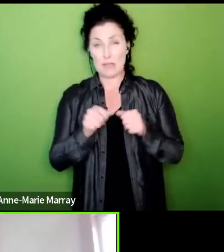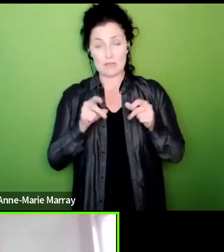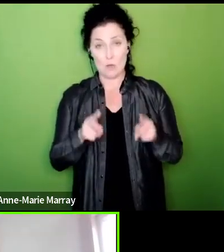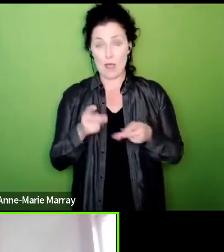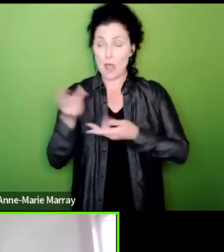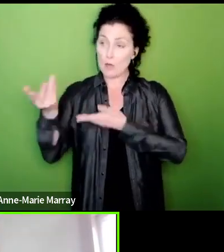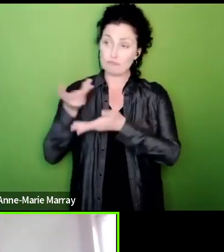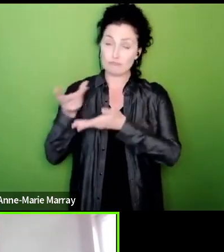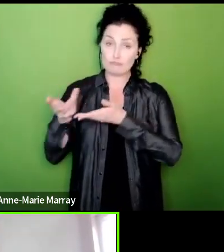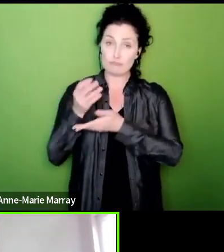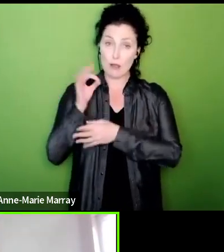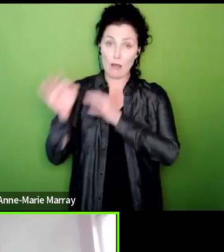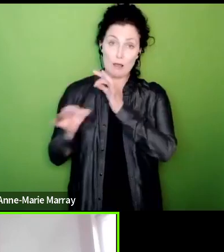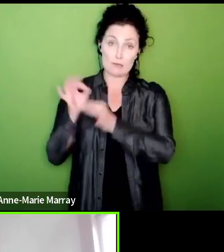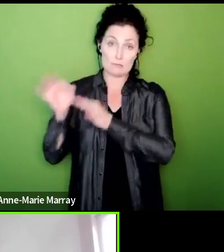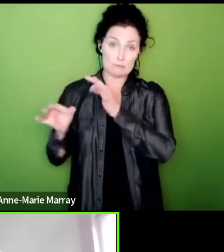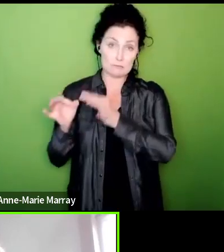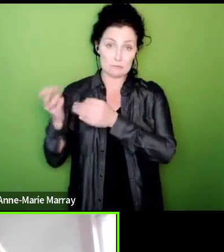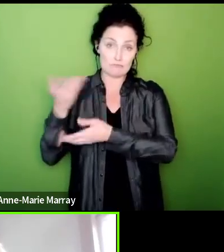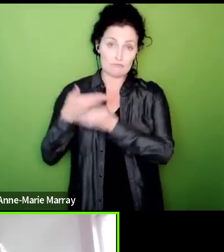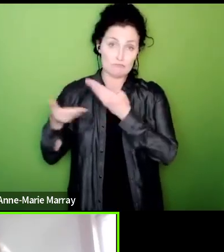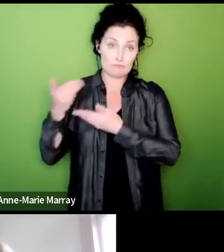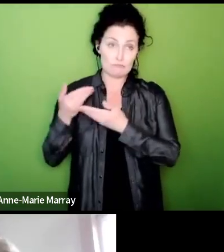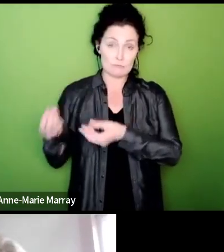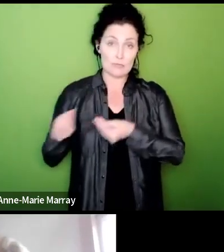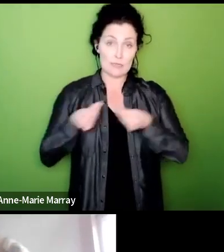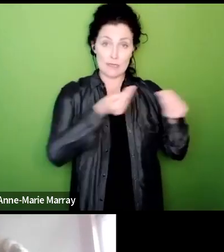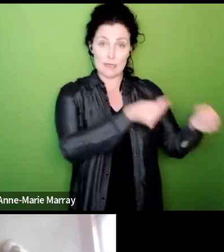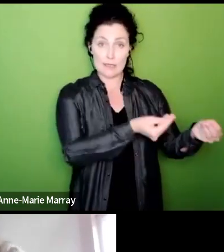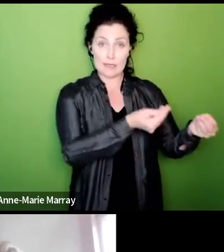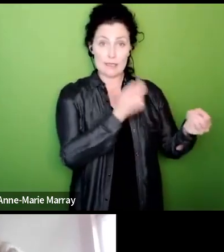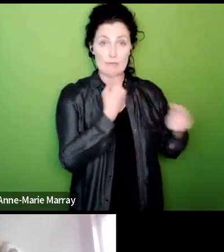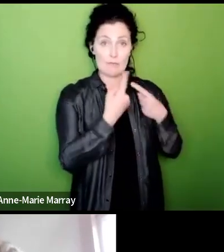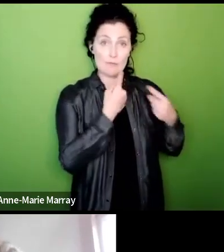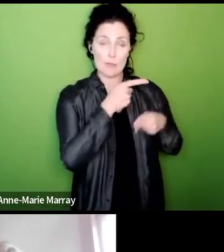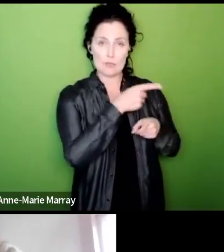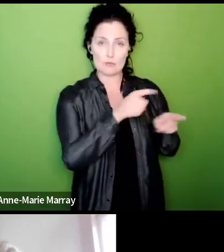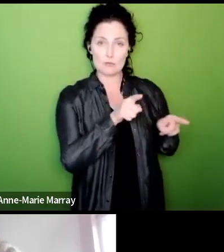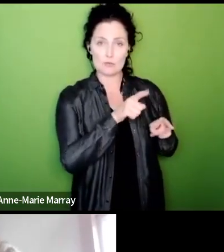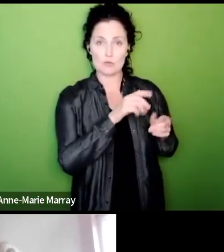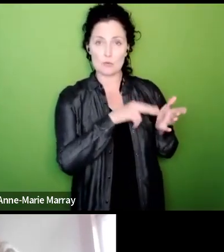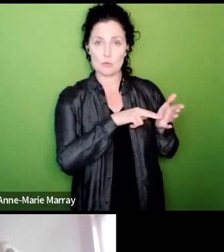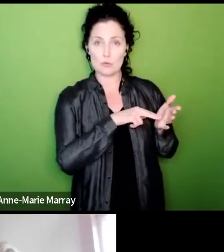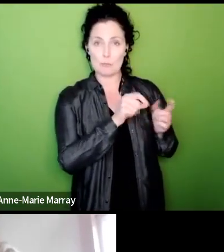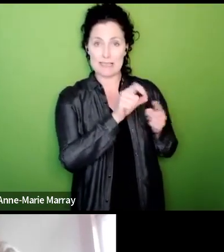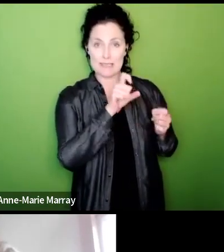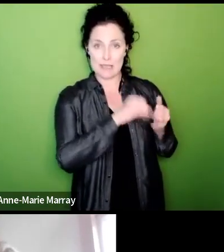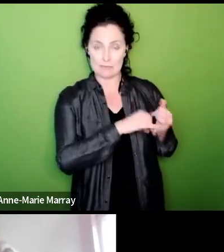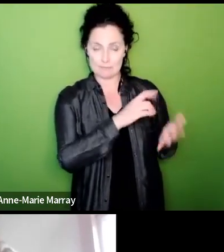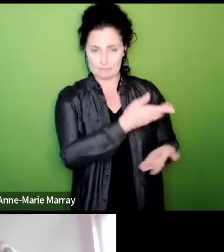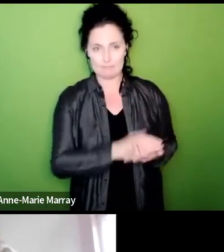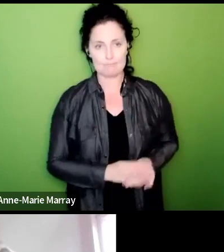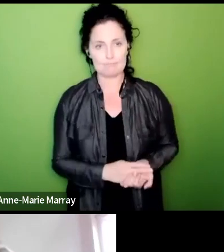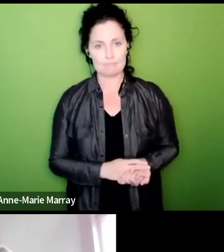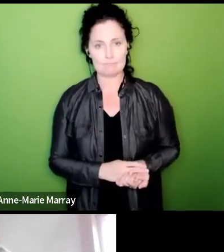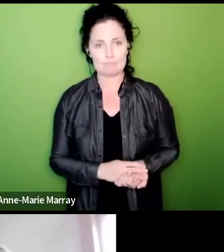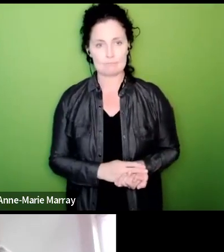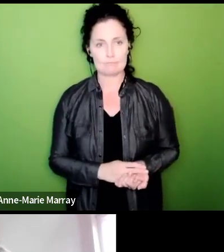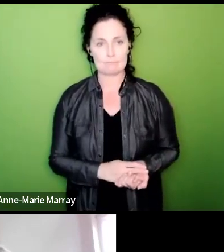and give us the details to see what we can do okay thank you okay um next question Northern Ireland